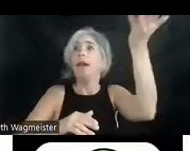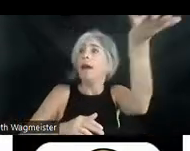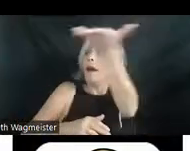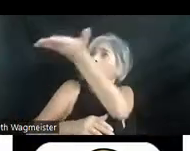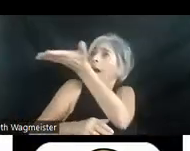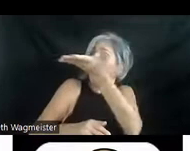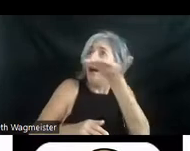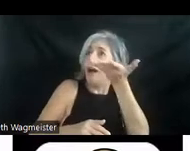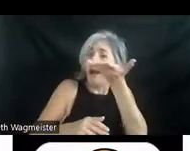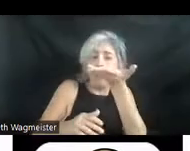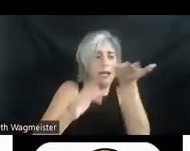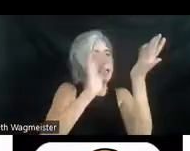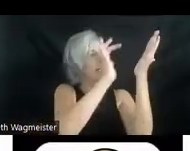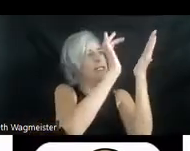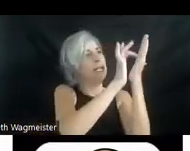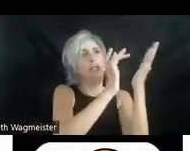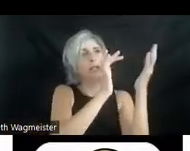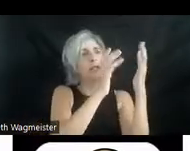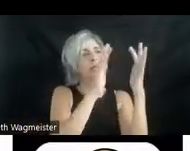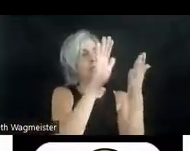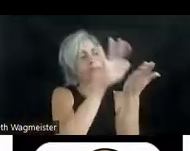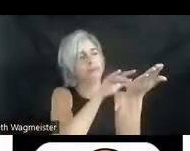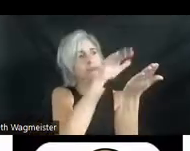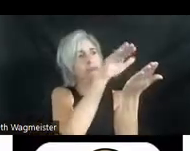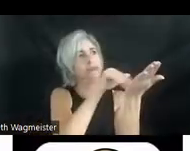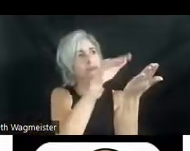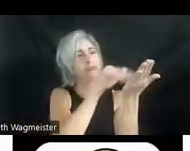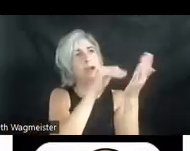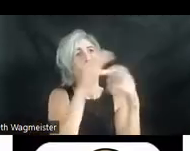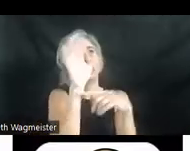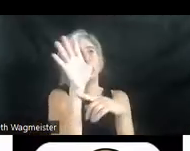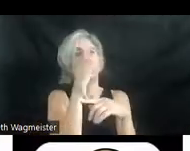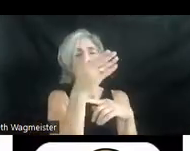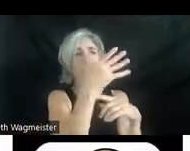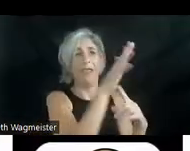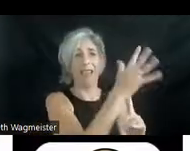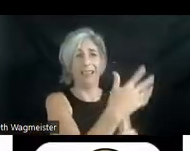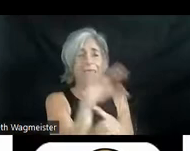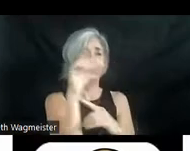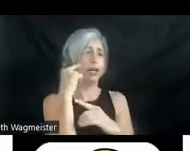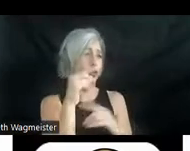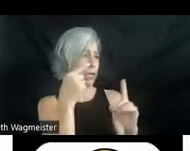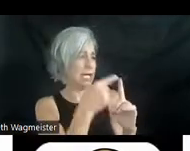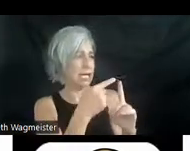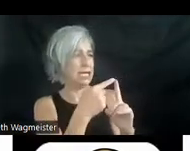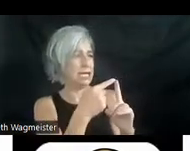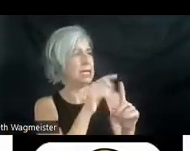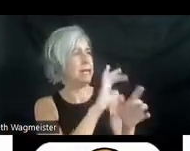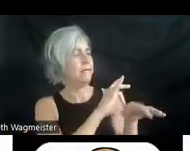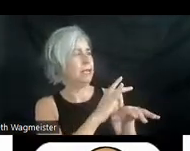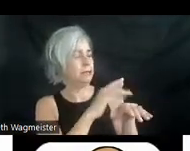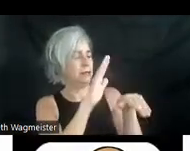touches a branch and runs his fingers over wide green leaves. He pats his hand down the